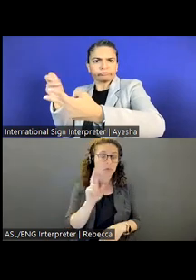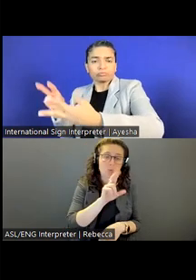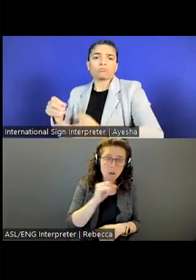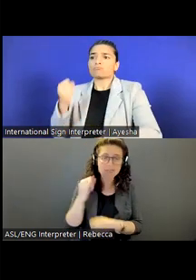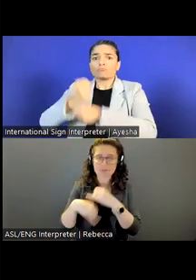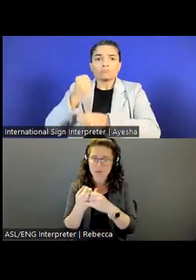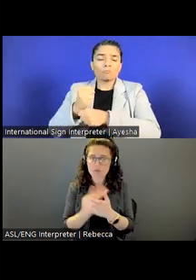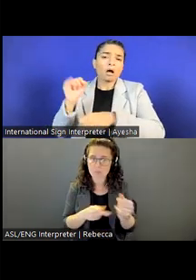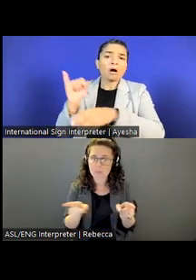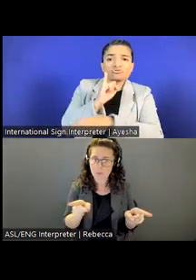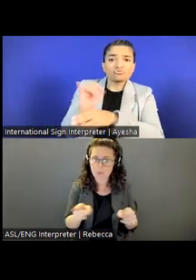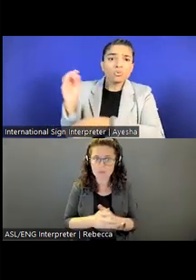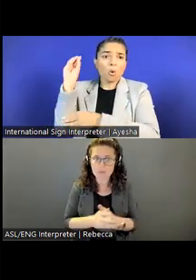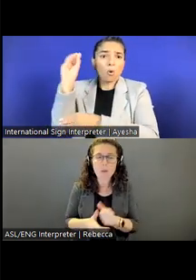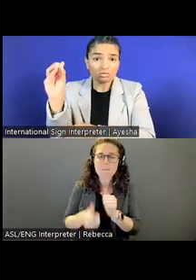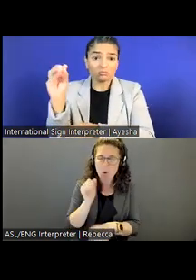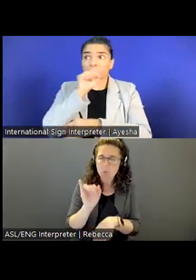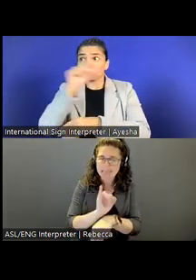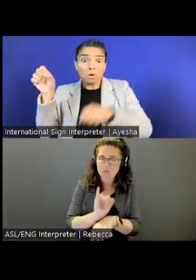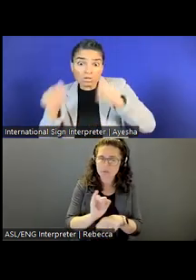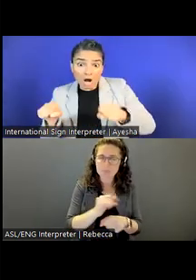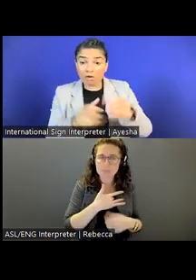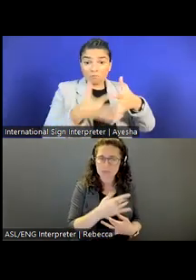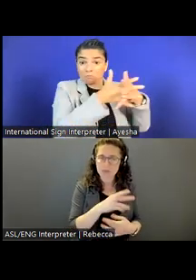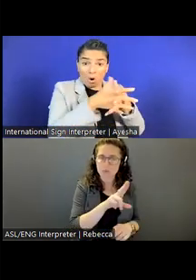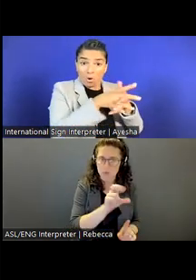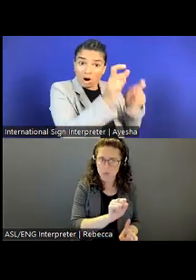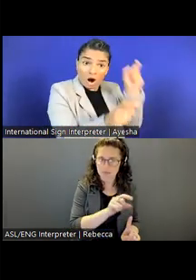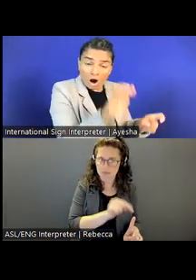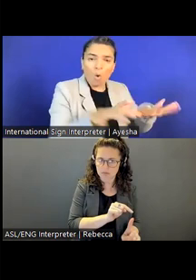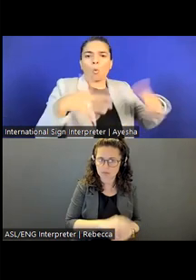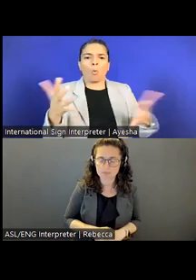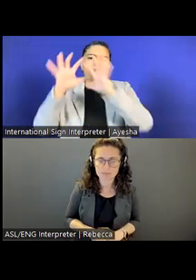Most of our internships tend to be in the U.S., however.